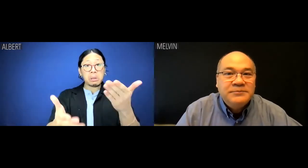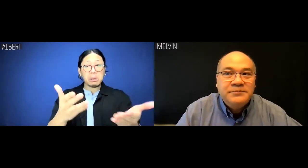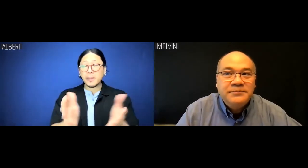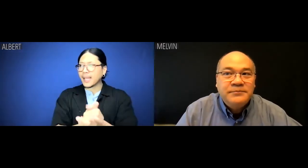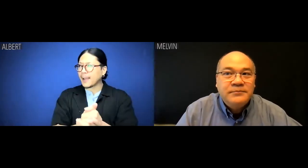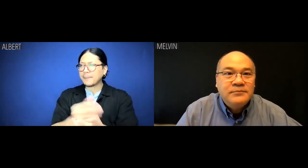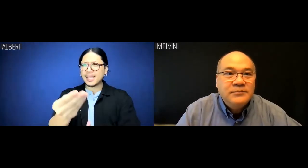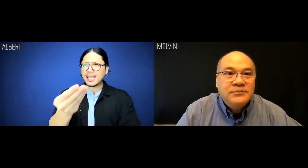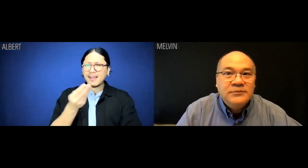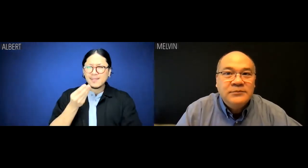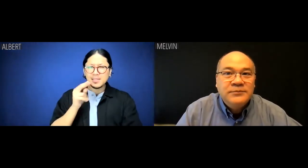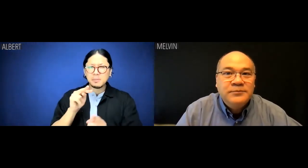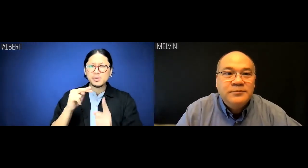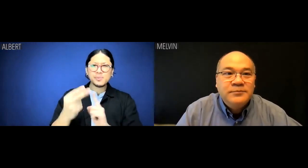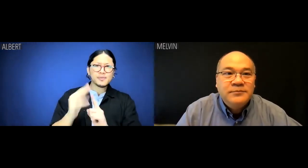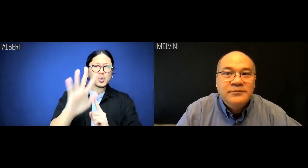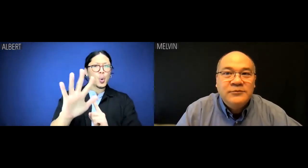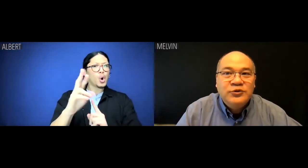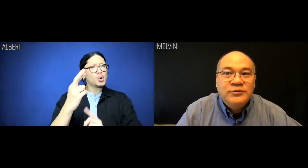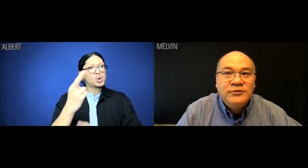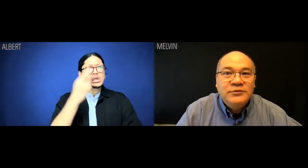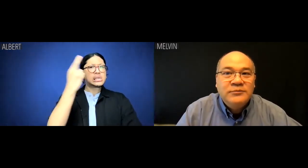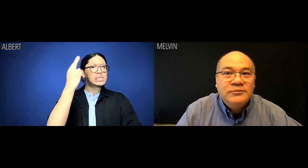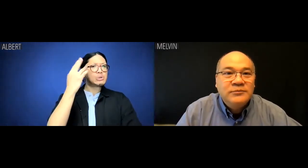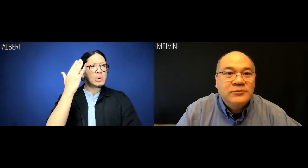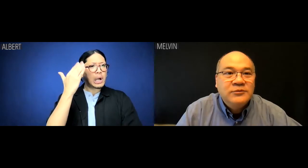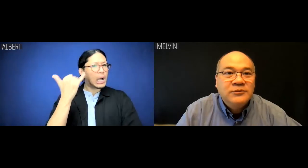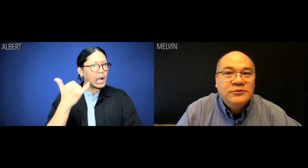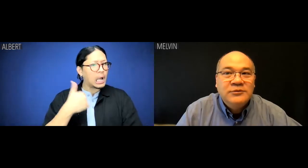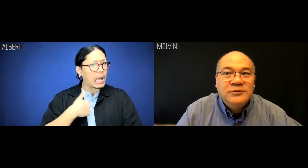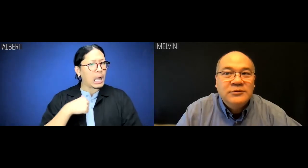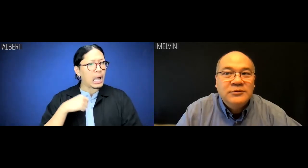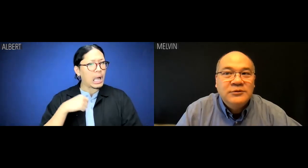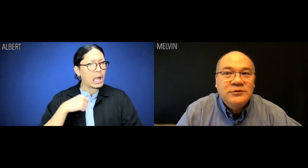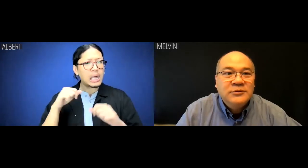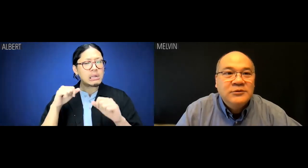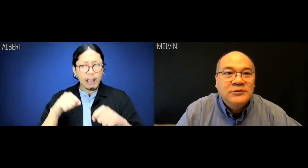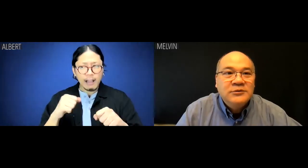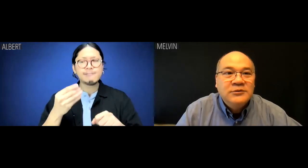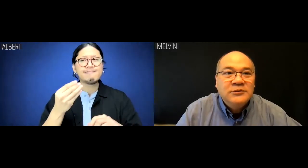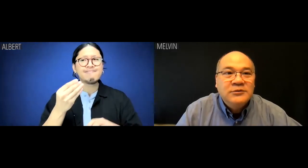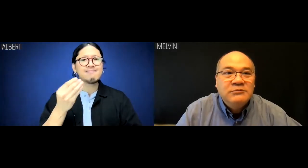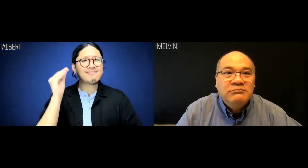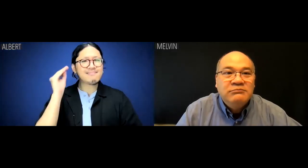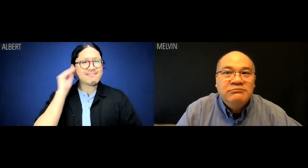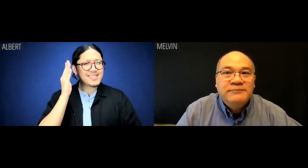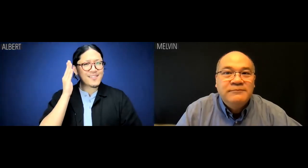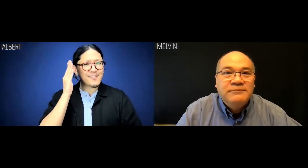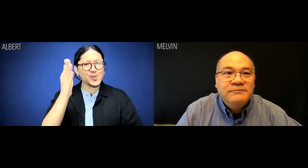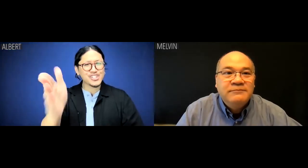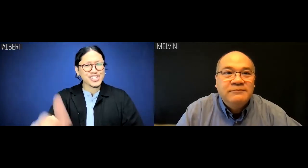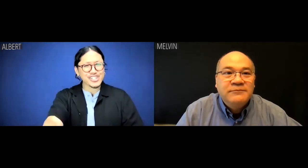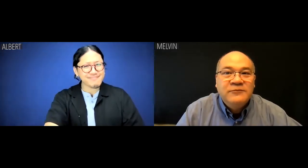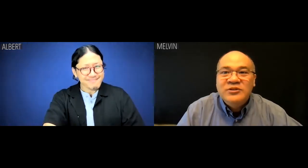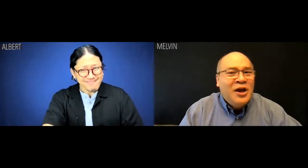but can you maybe just give me some insights into your reasoning so I can bear it in mind for the future?